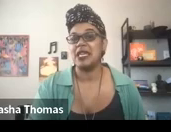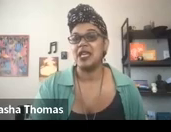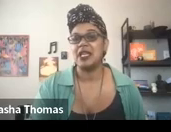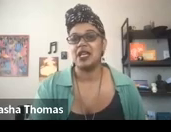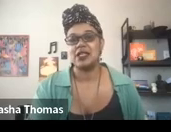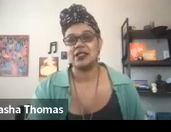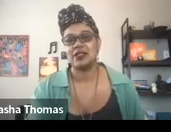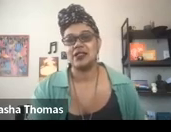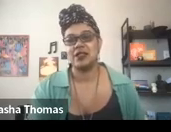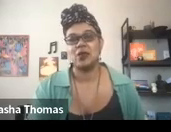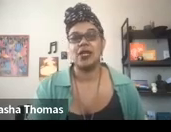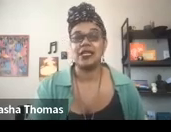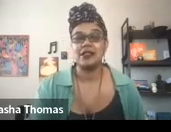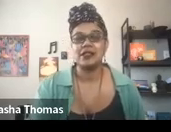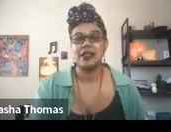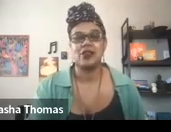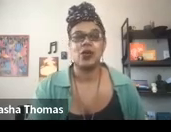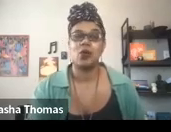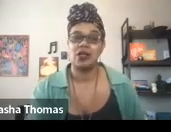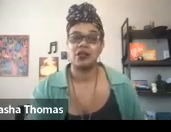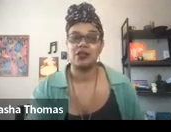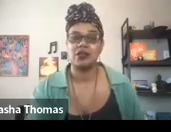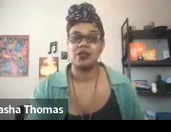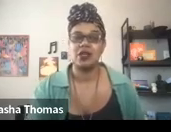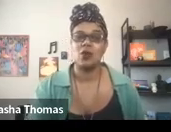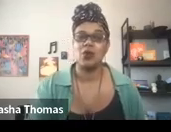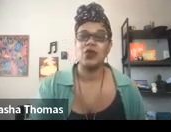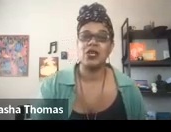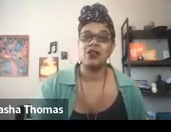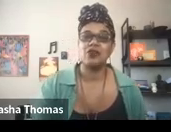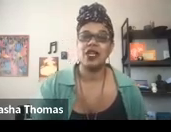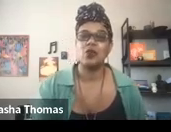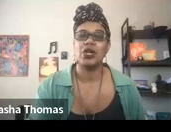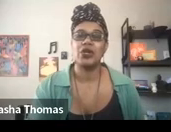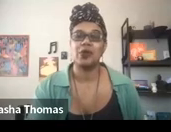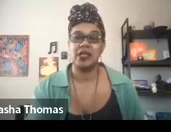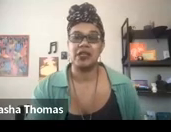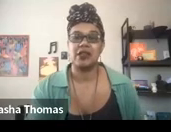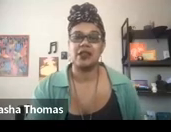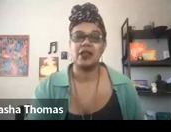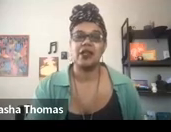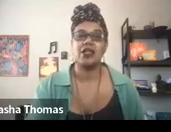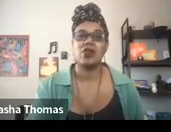Me and us, what is and what was, what we grieve and what could be.